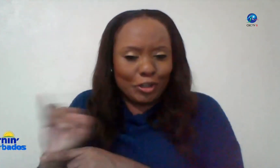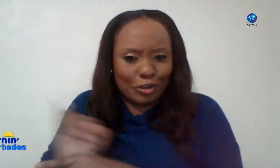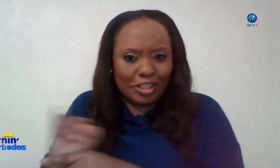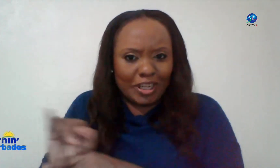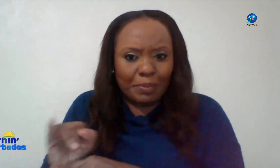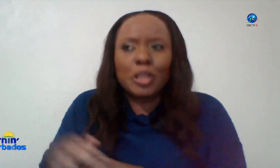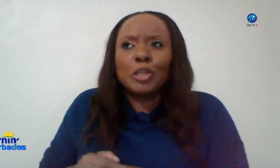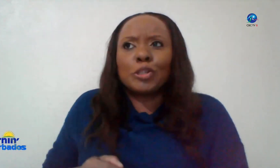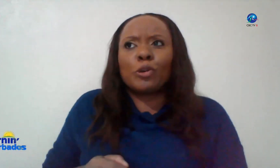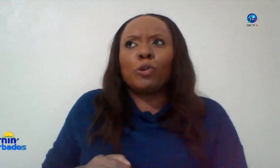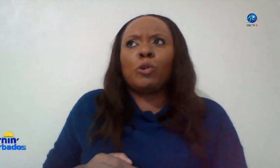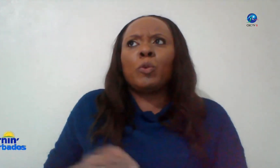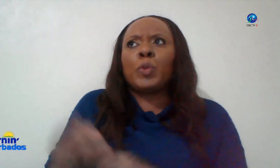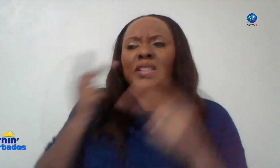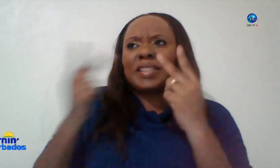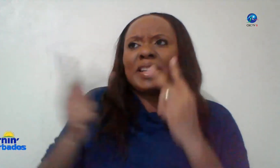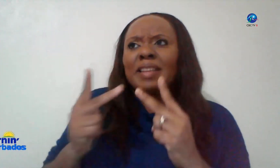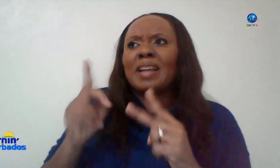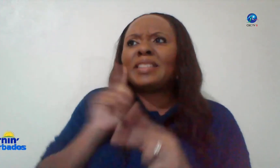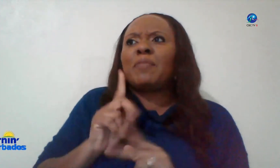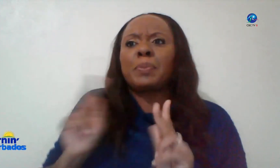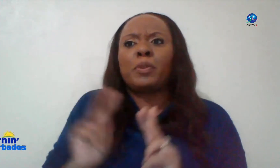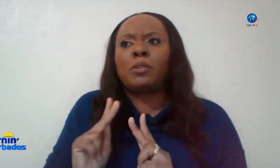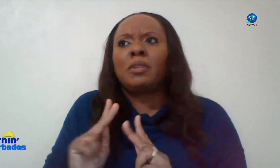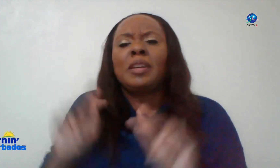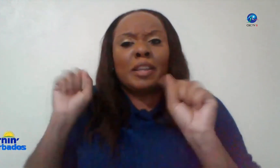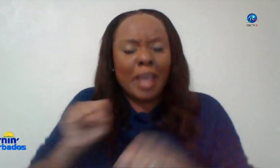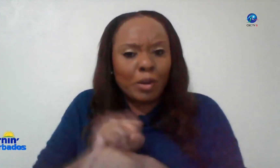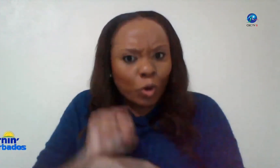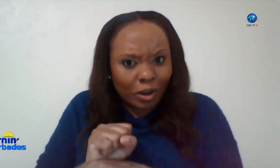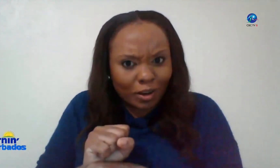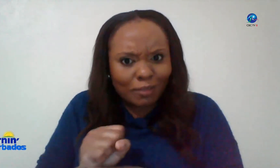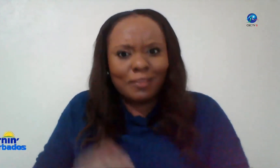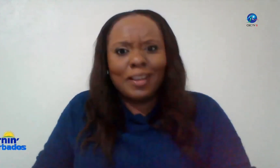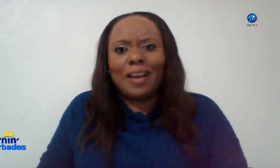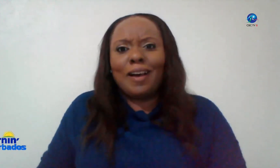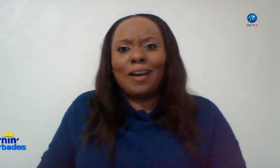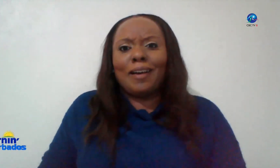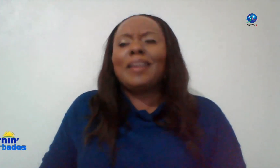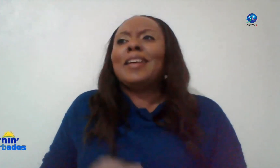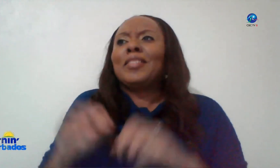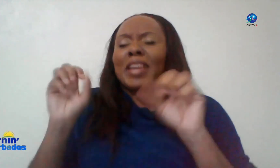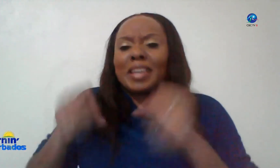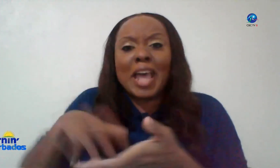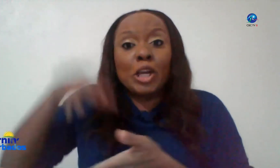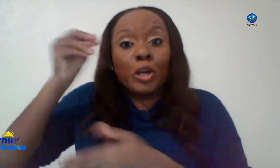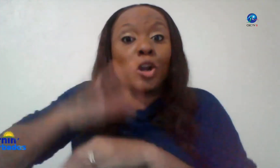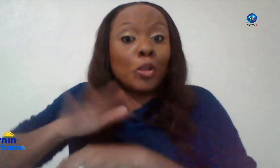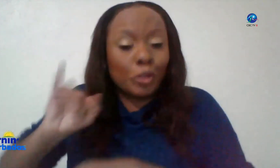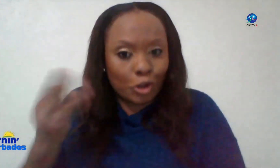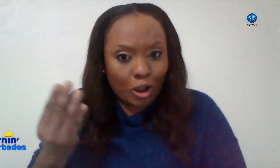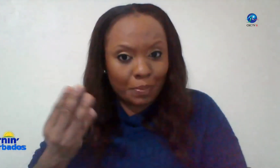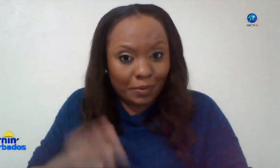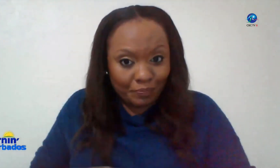their internship so we're seeing that that people can work uh they can learn on the job